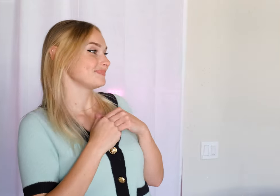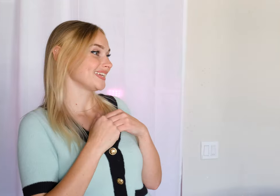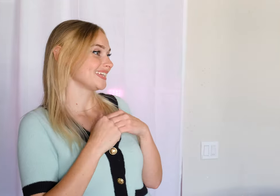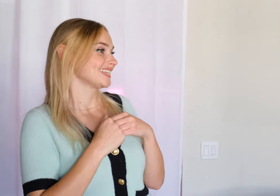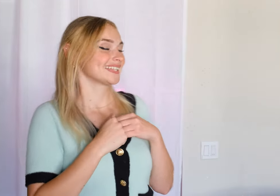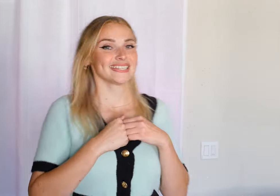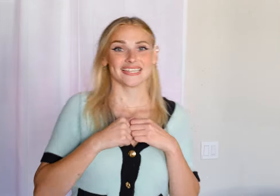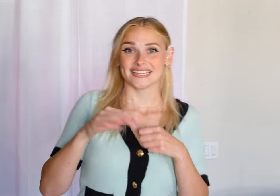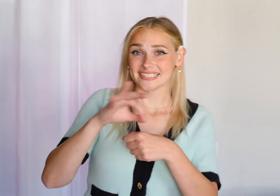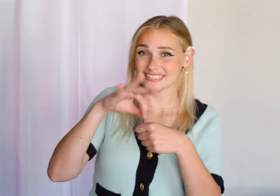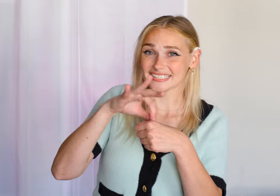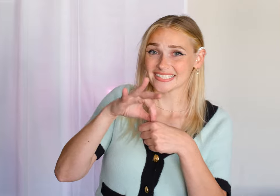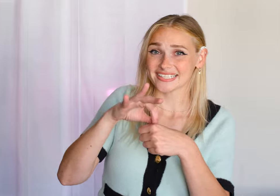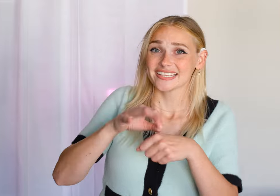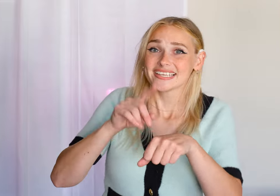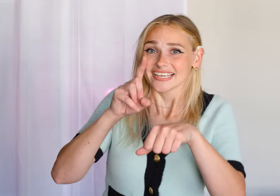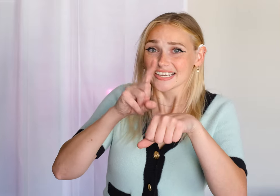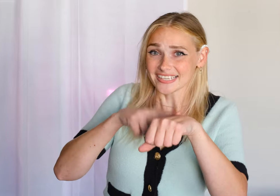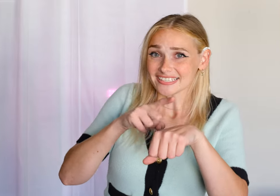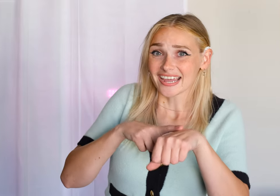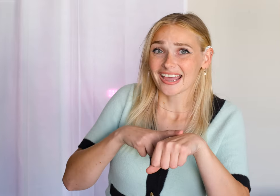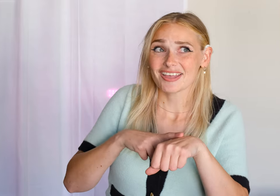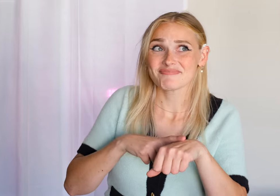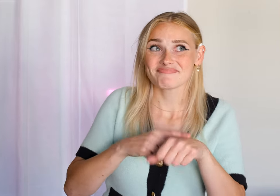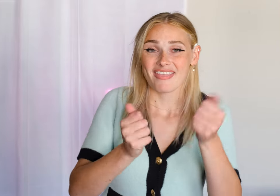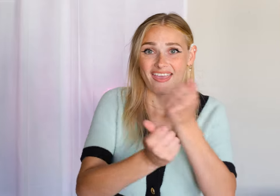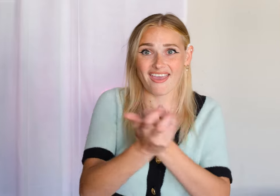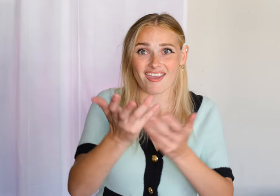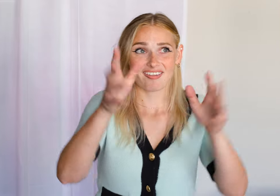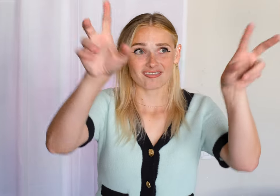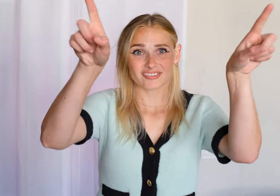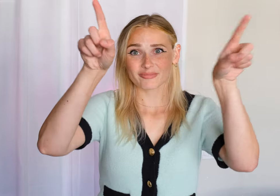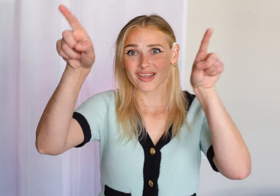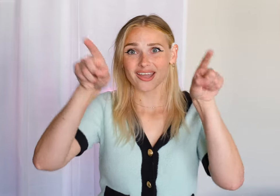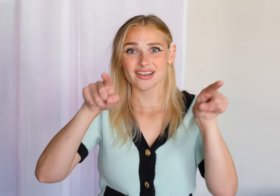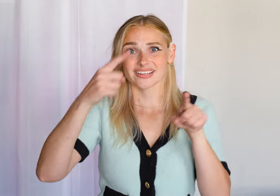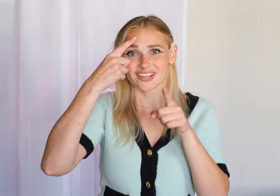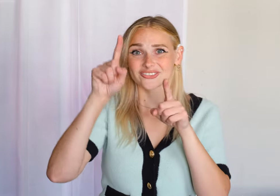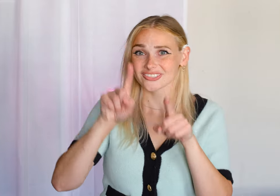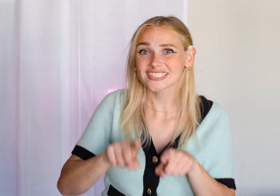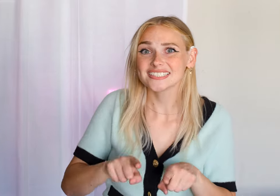🎶At teatime, everybody agrees🎶